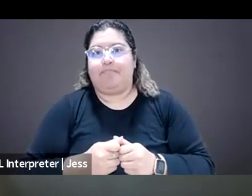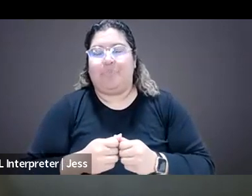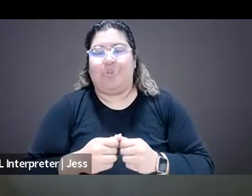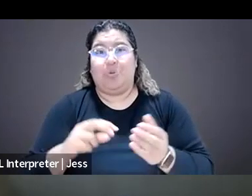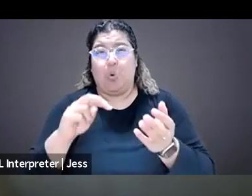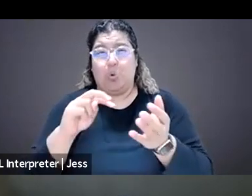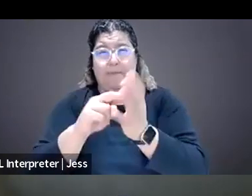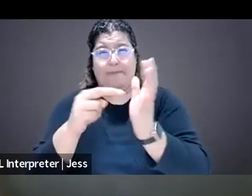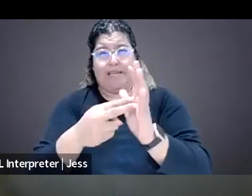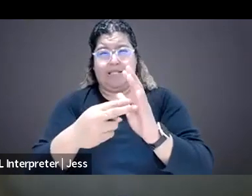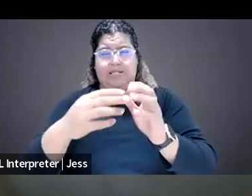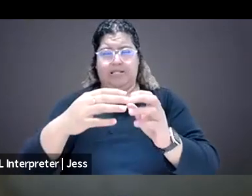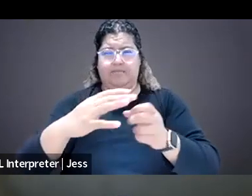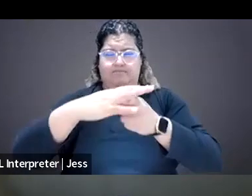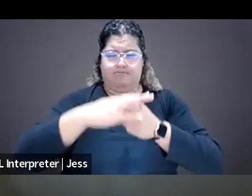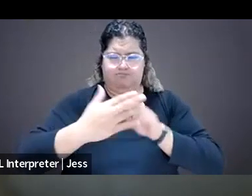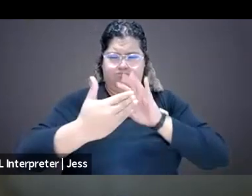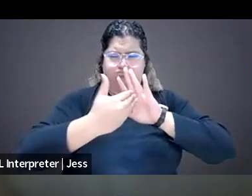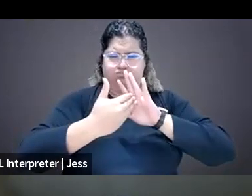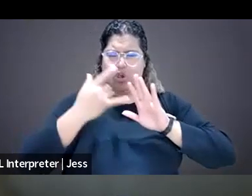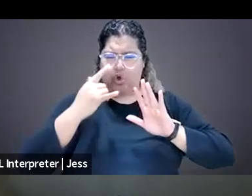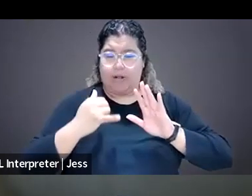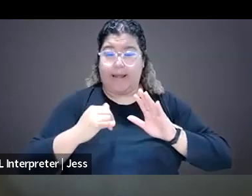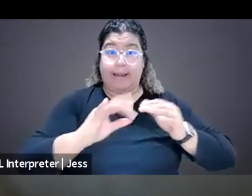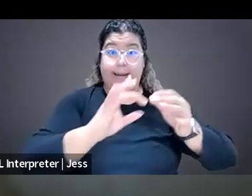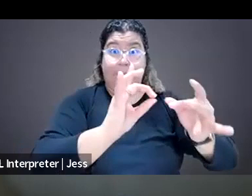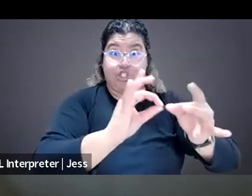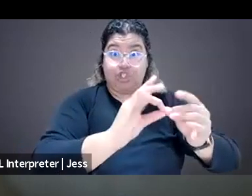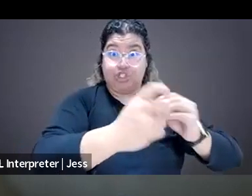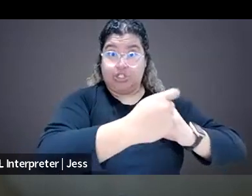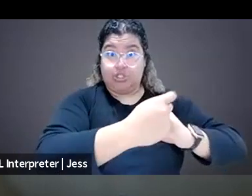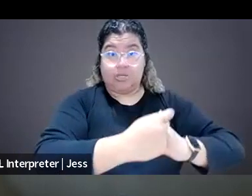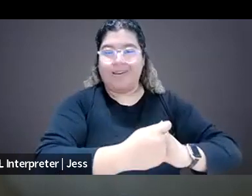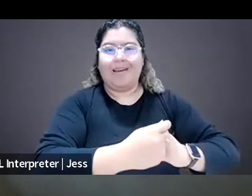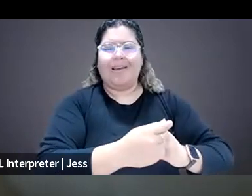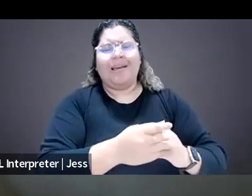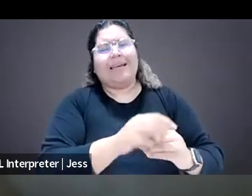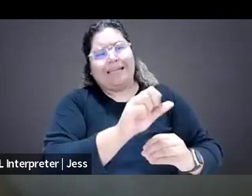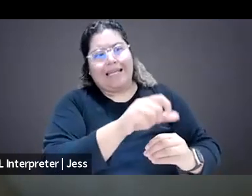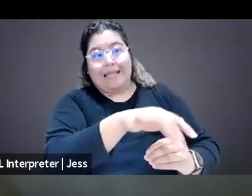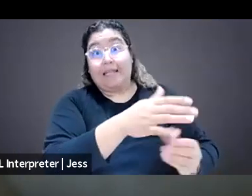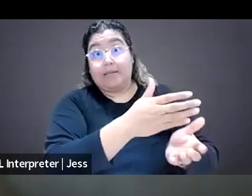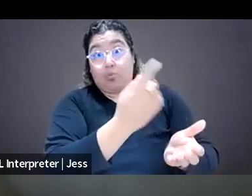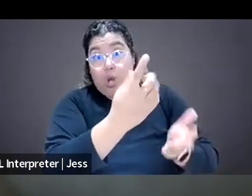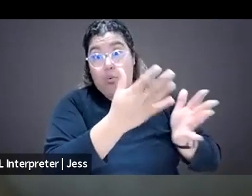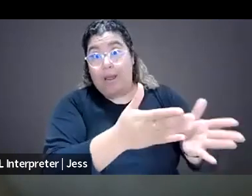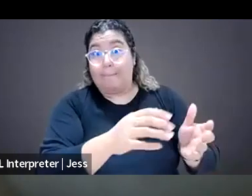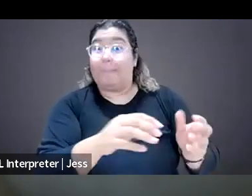those are disturbing, but that's like nothing compared to the way that, you know, the tactics that these people use to smear you,